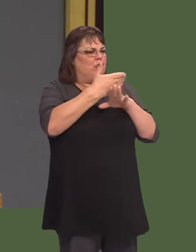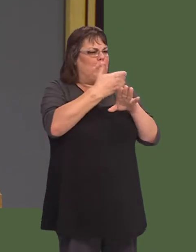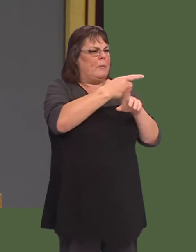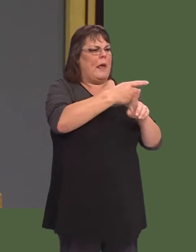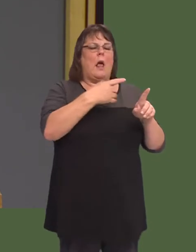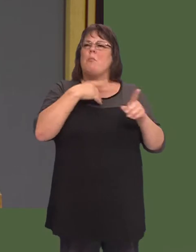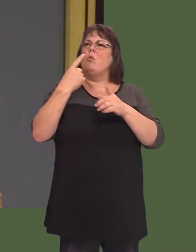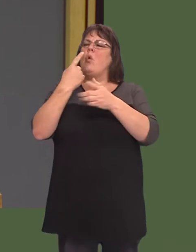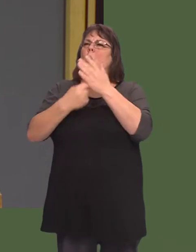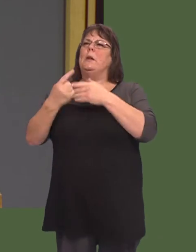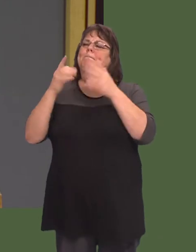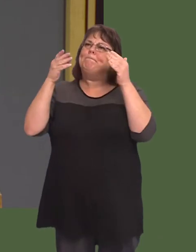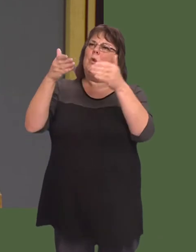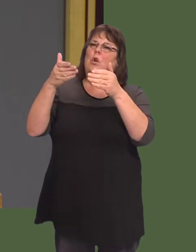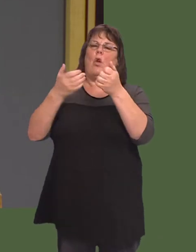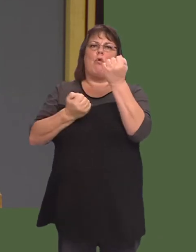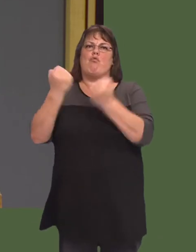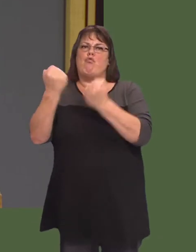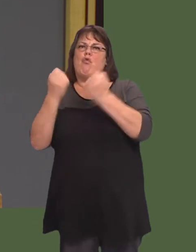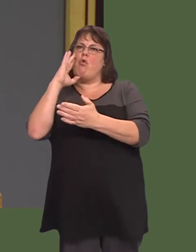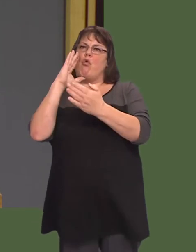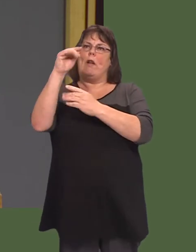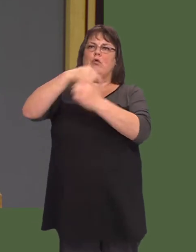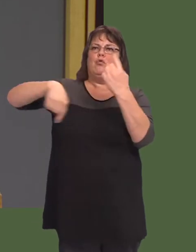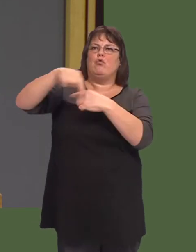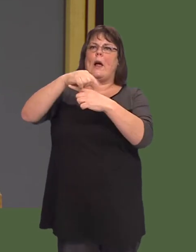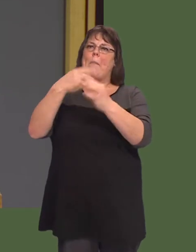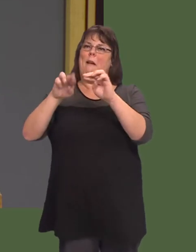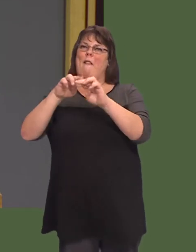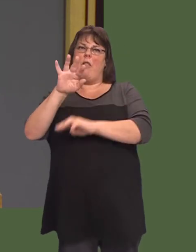it is not so much the racetrack itself, but the way in which the circuit would have put